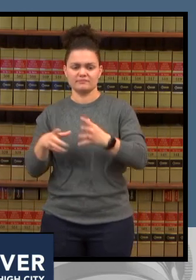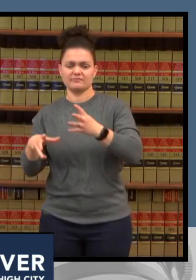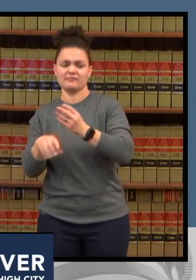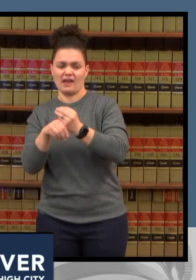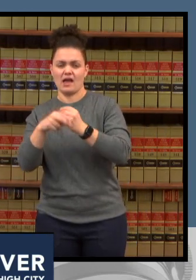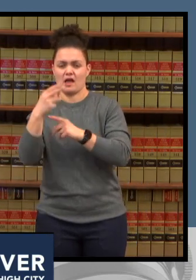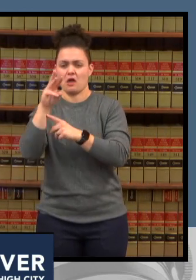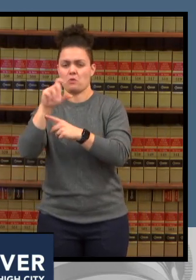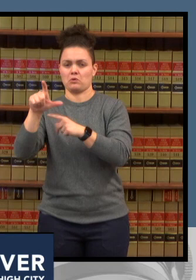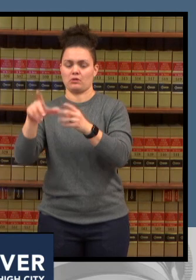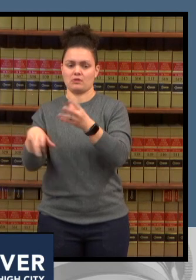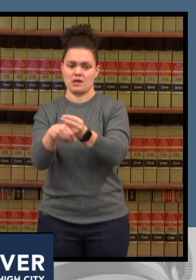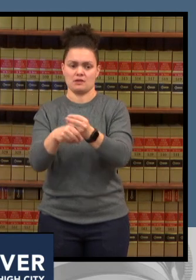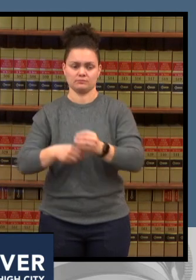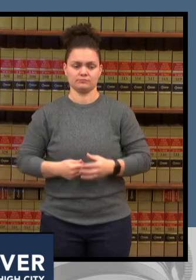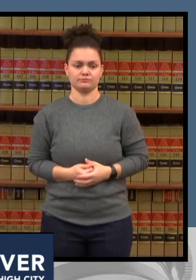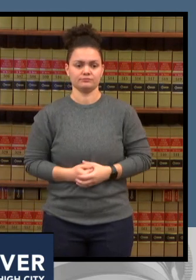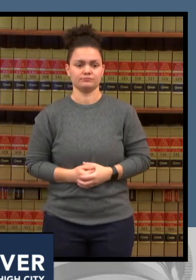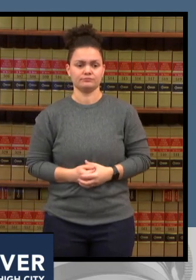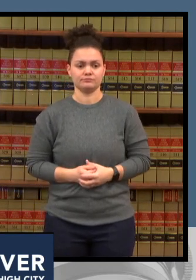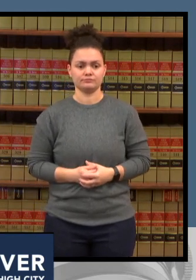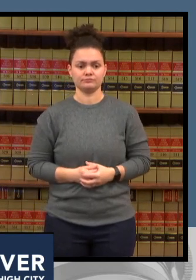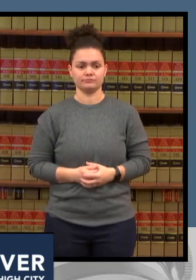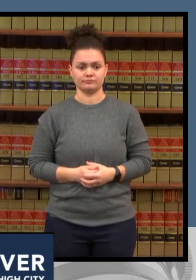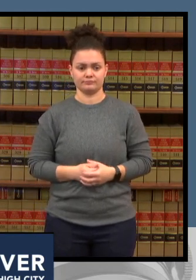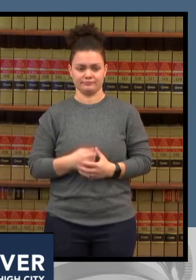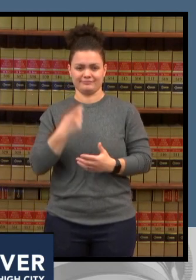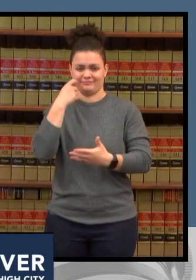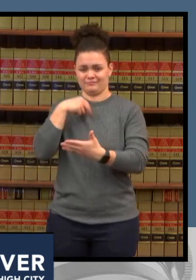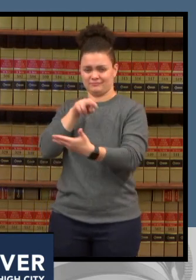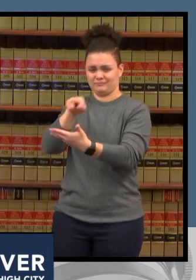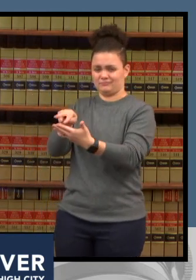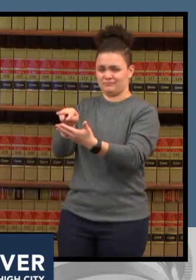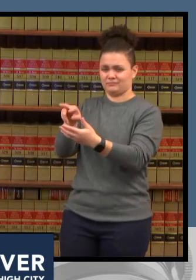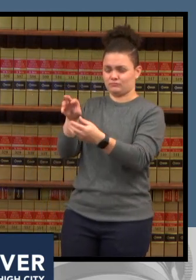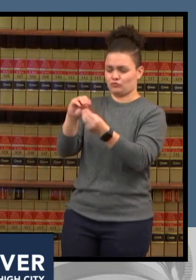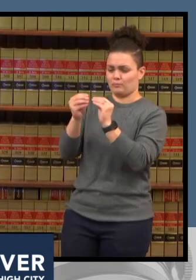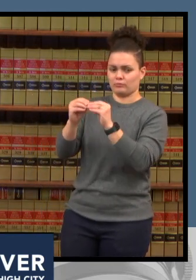done looking at all of our data over the next six weeks this is probably going to be the scariest